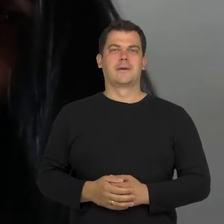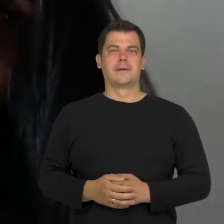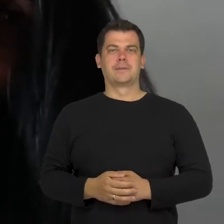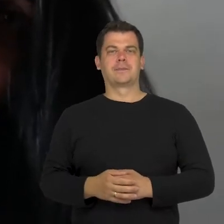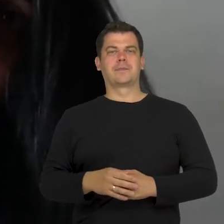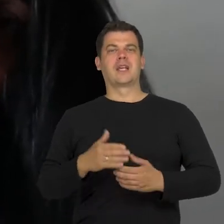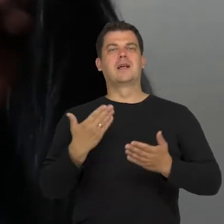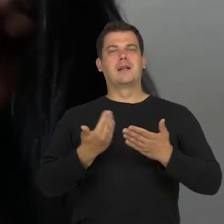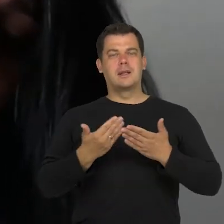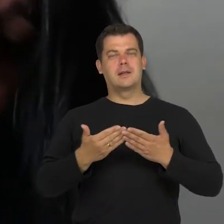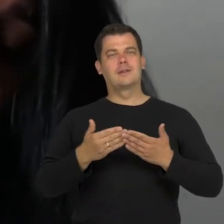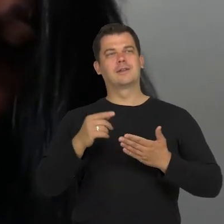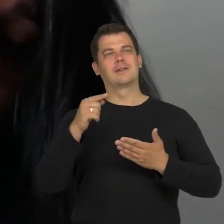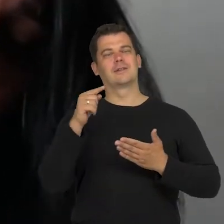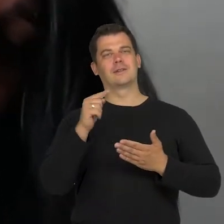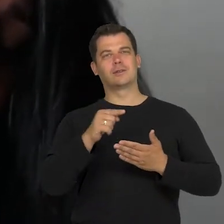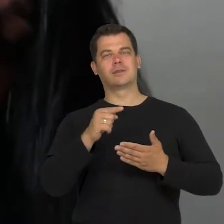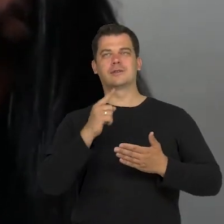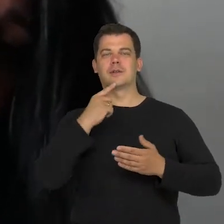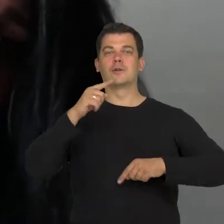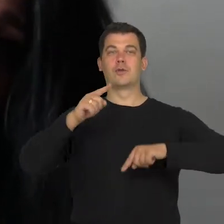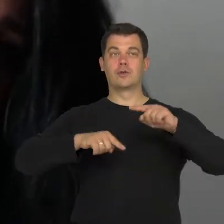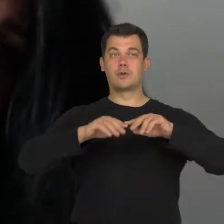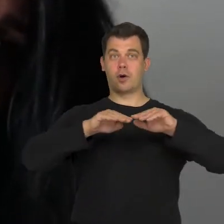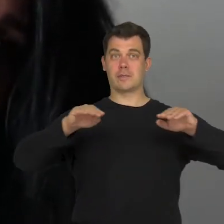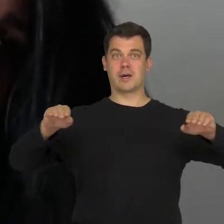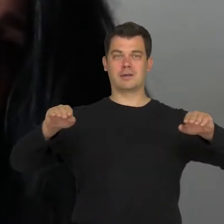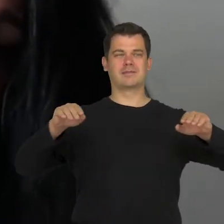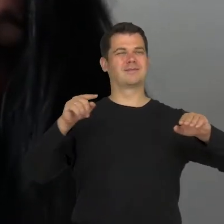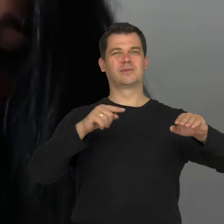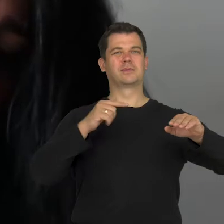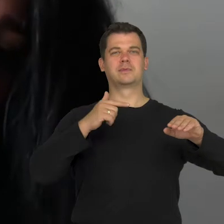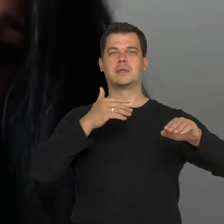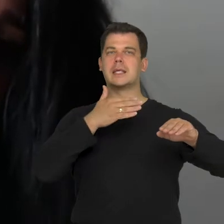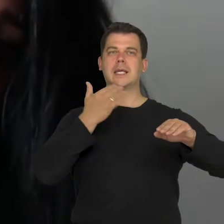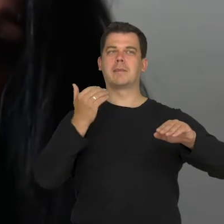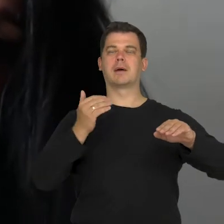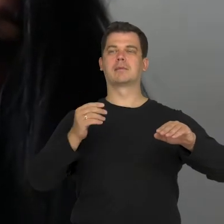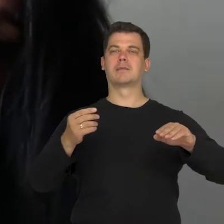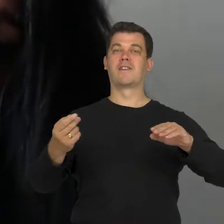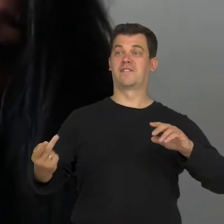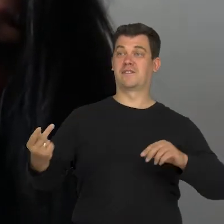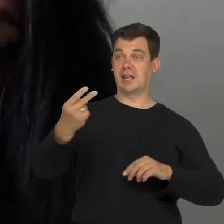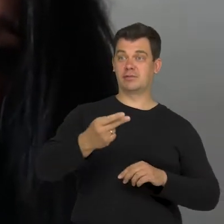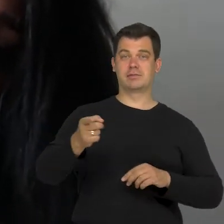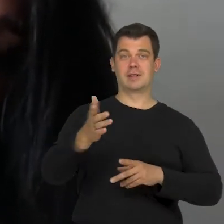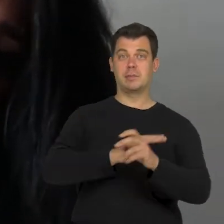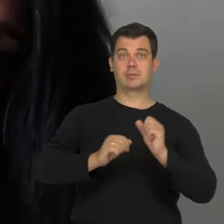So here, there is that norm which still does not allow actors